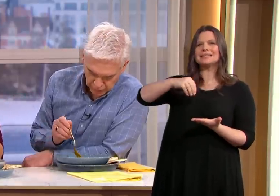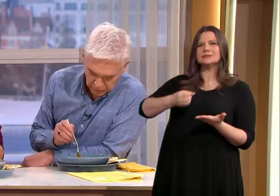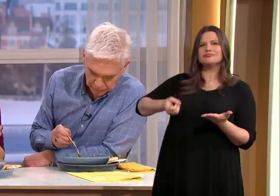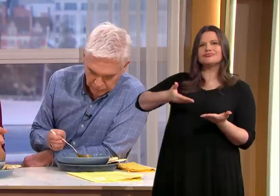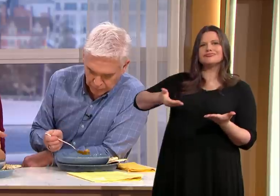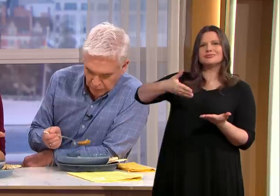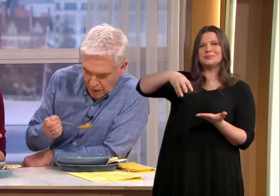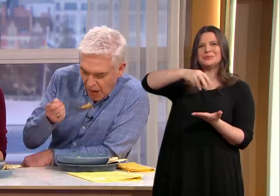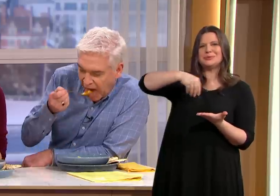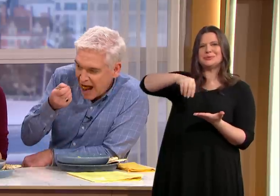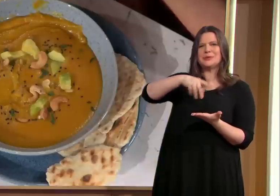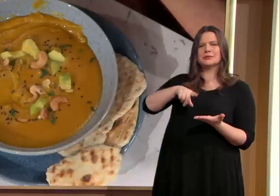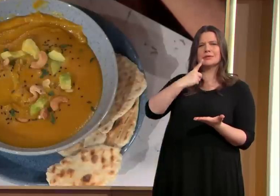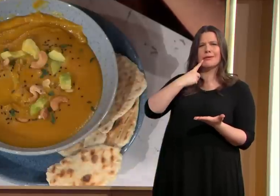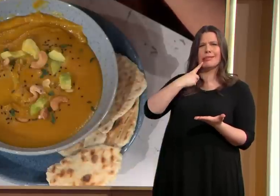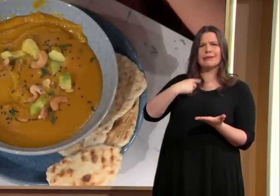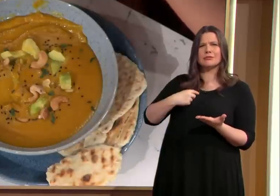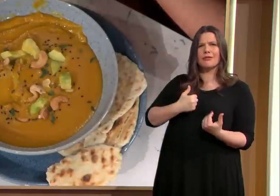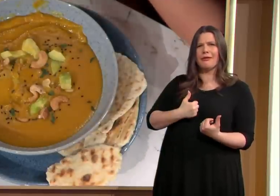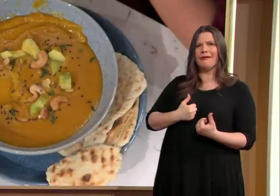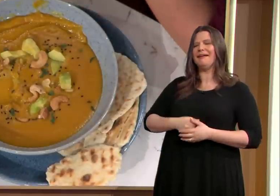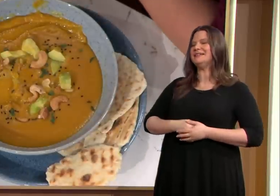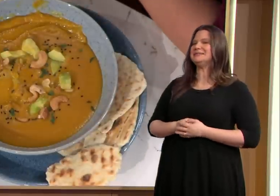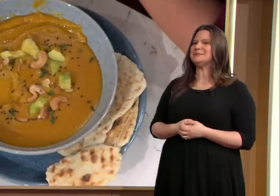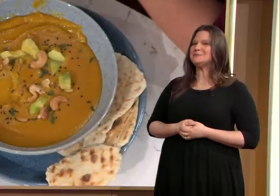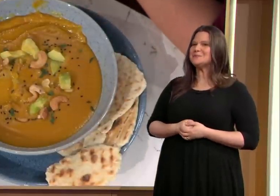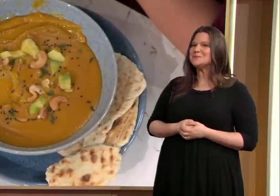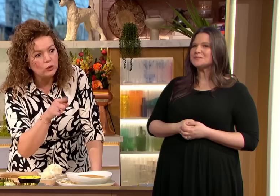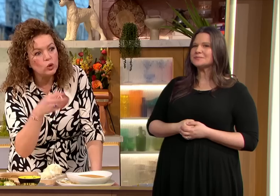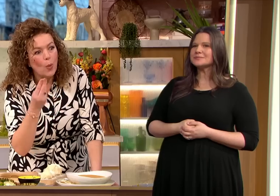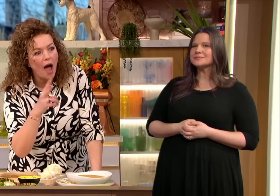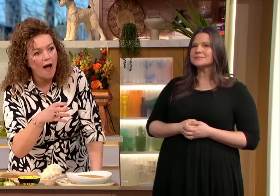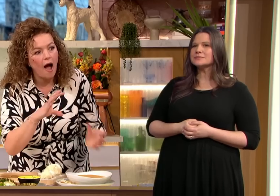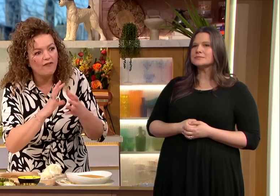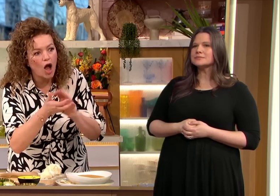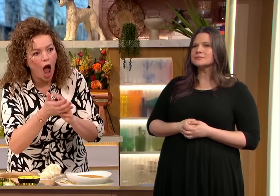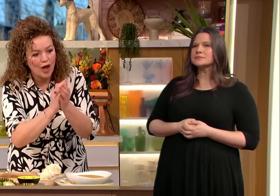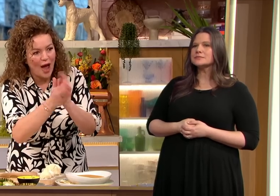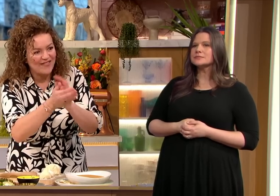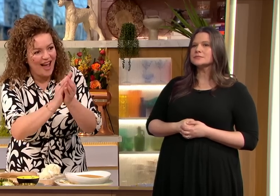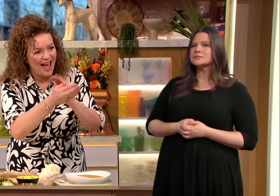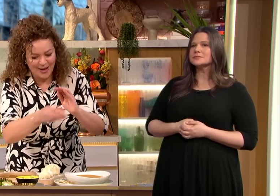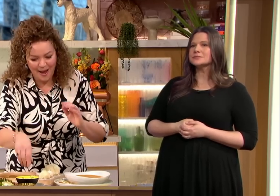that's like delicious it looks good doesn't it so for this I've gone with lime on avocado